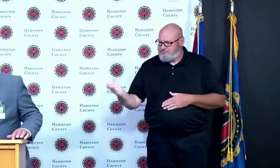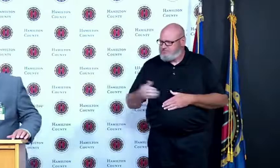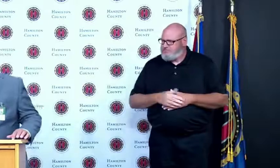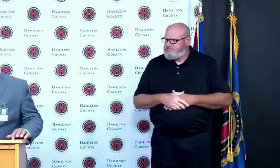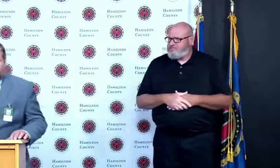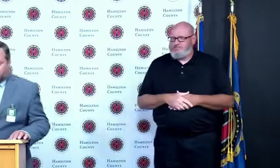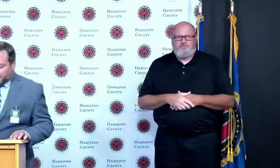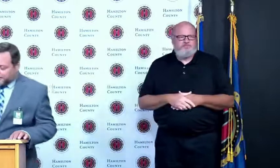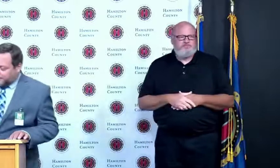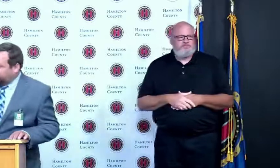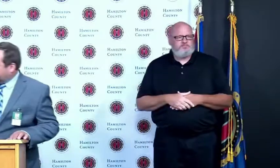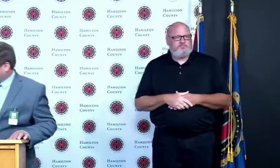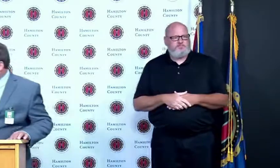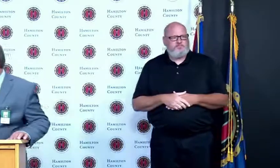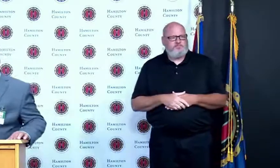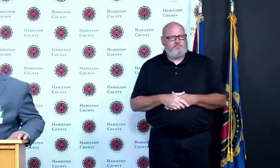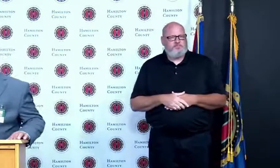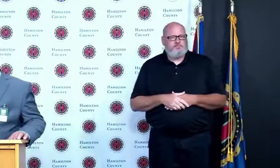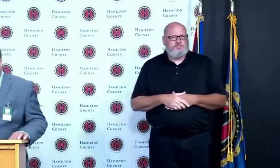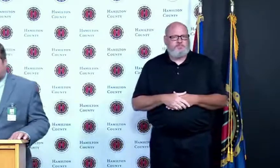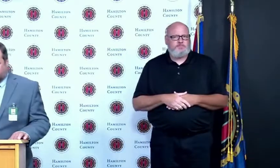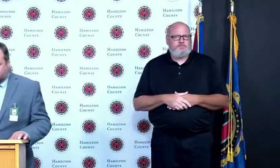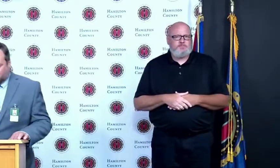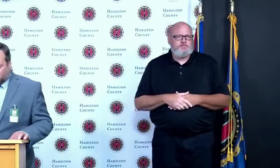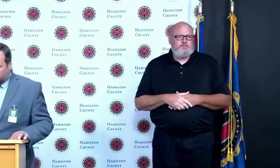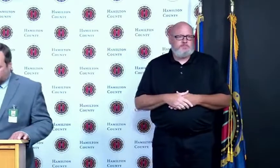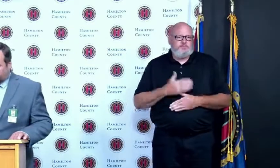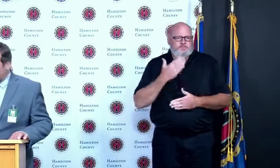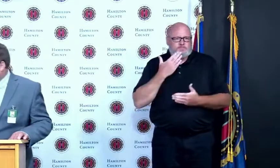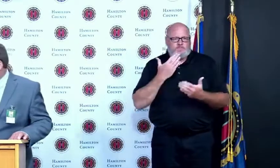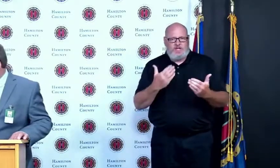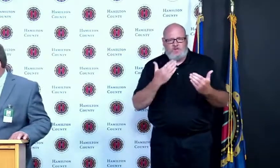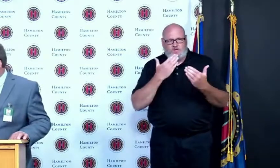well good morning and thank you Commissioner Driehaus for that warm welcome I appreciate it